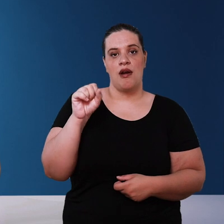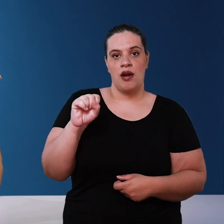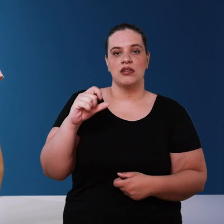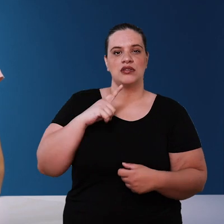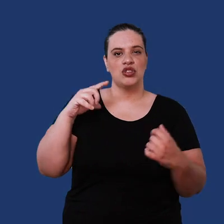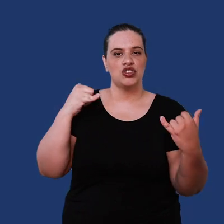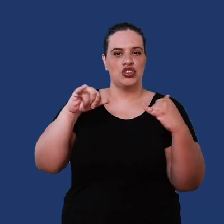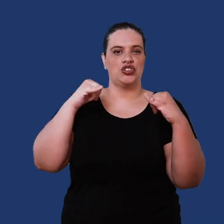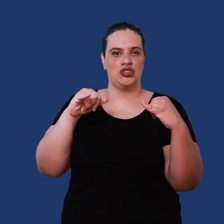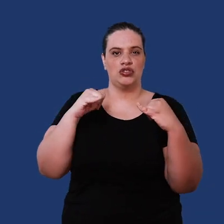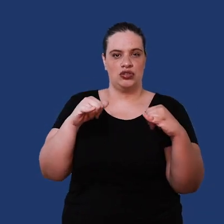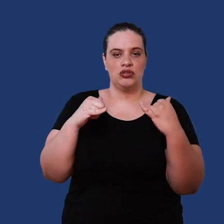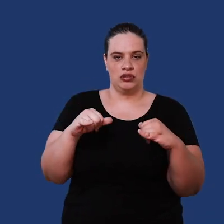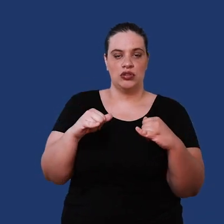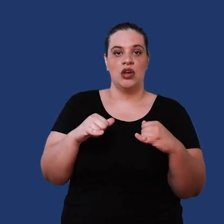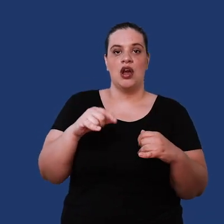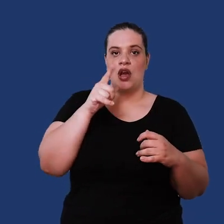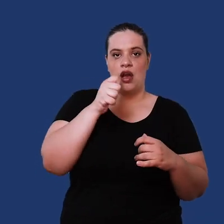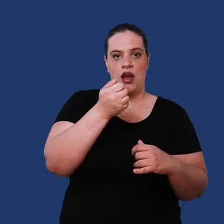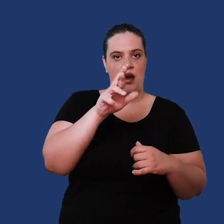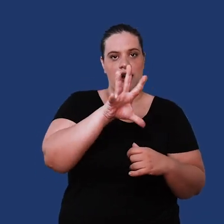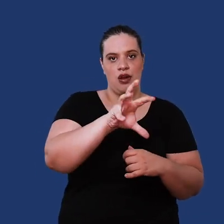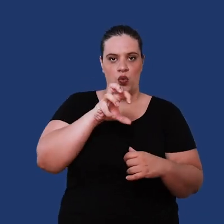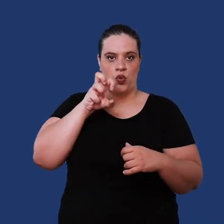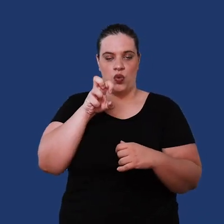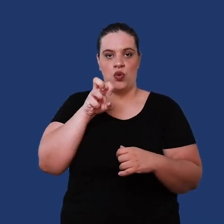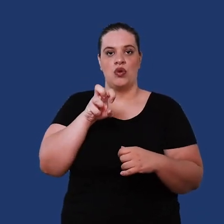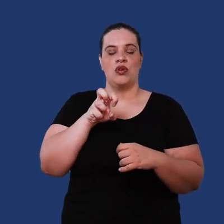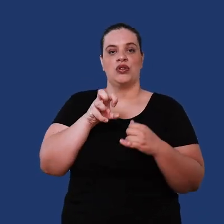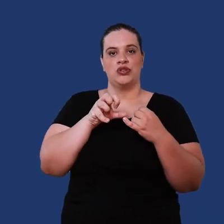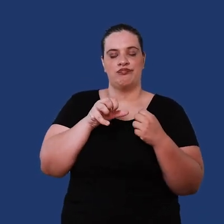electrical discharge, the equipment sucks air with oxygen from the atmosphere and through